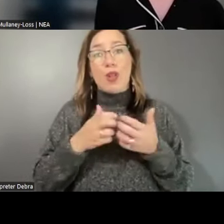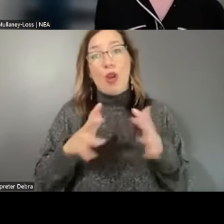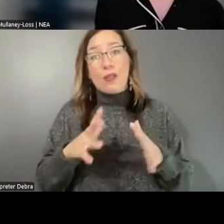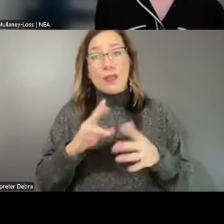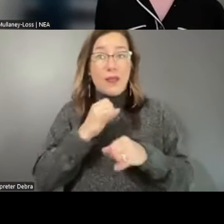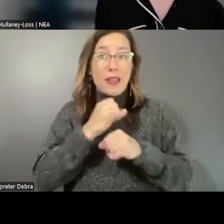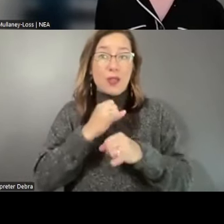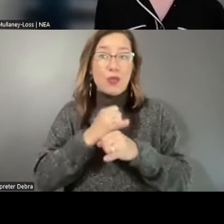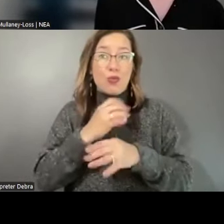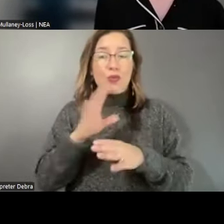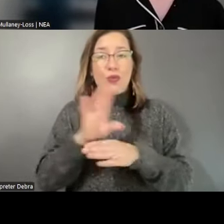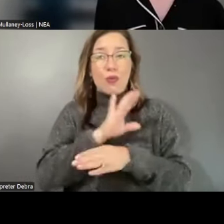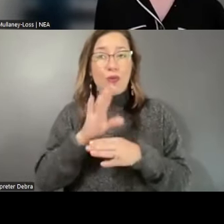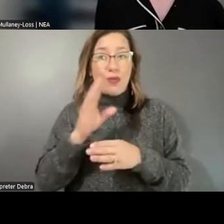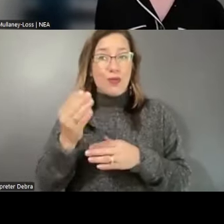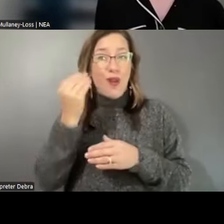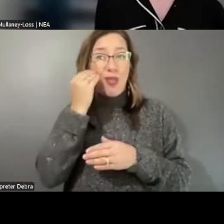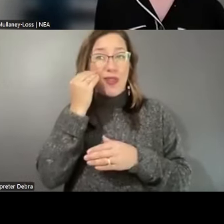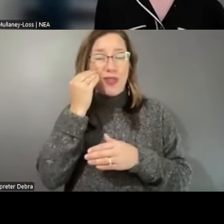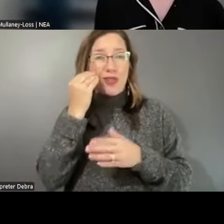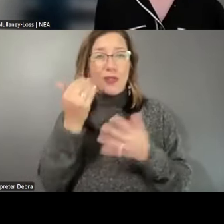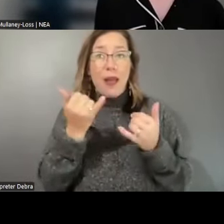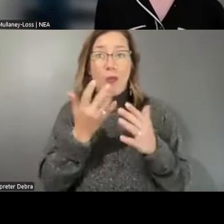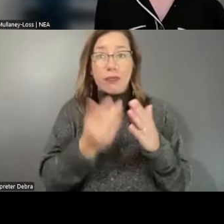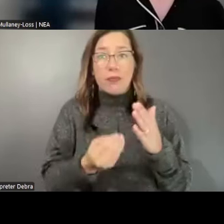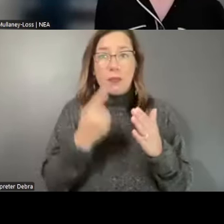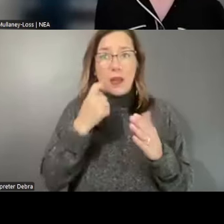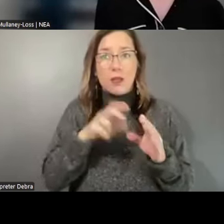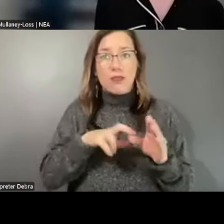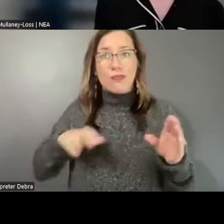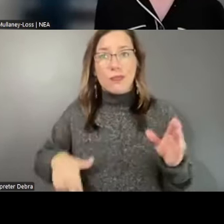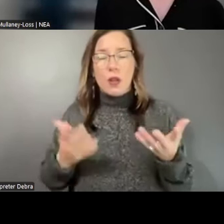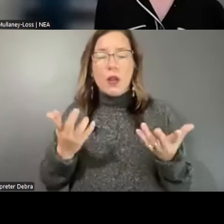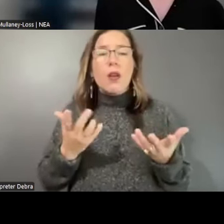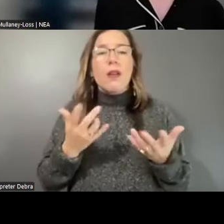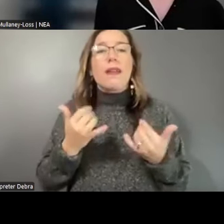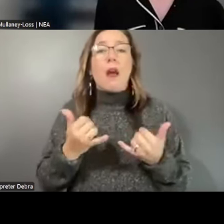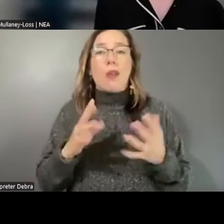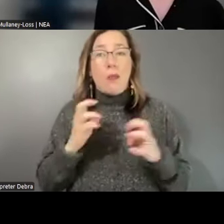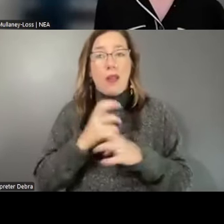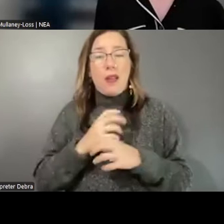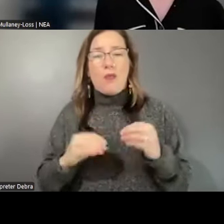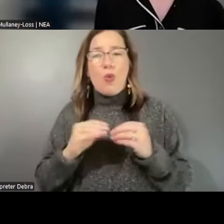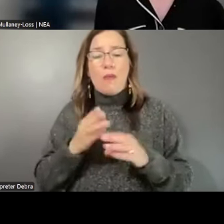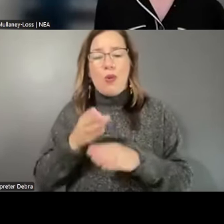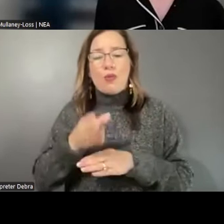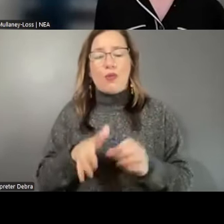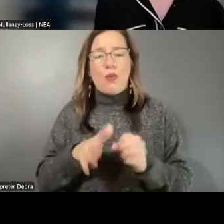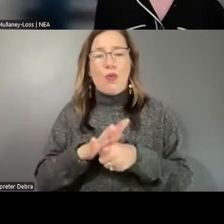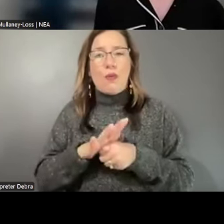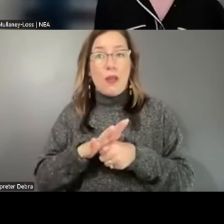which has further complicated the post-COVID recovery process for many of these LAAs. And